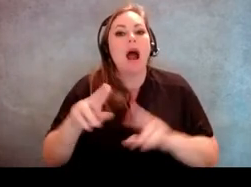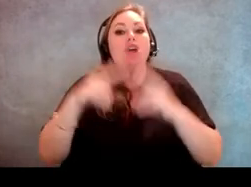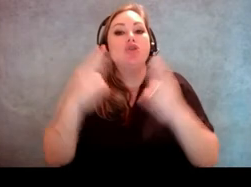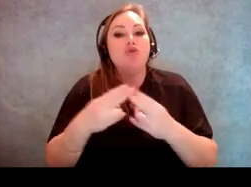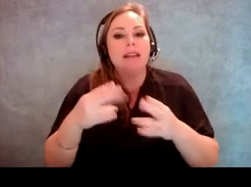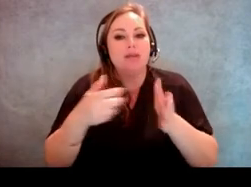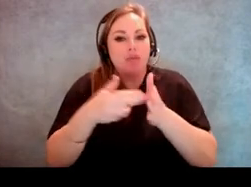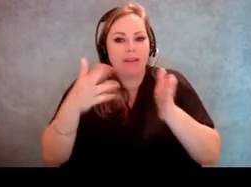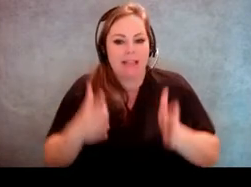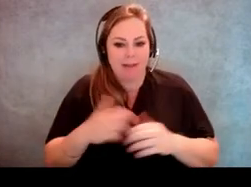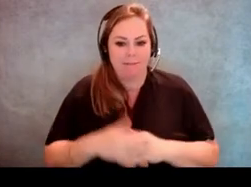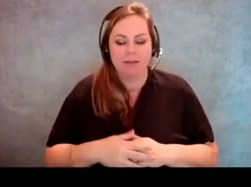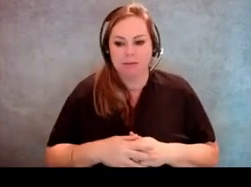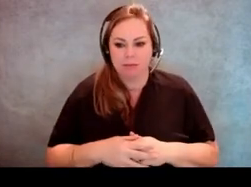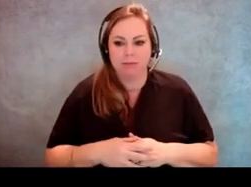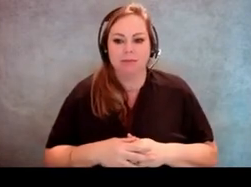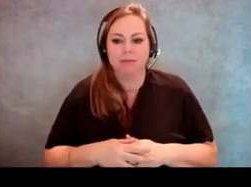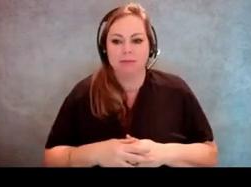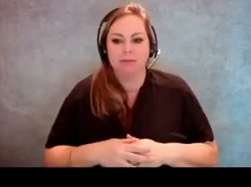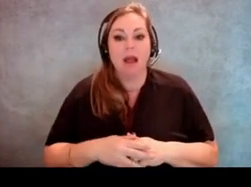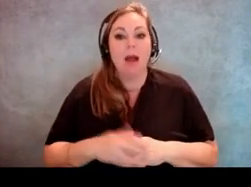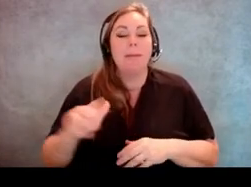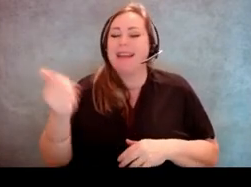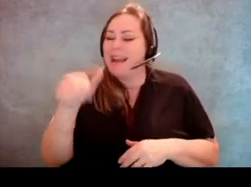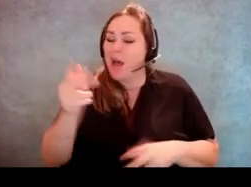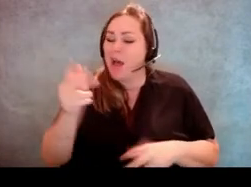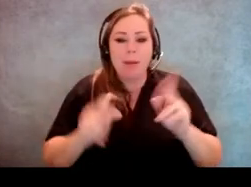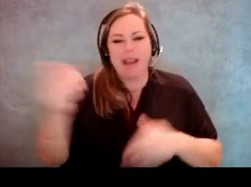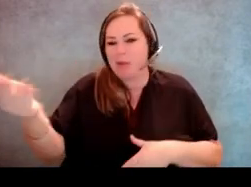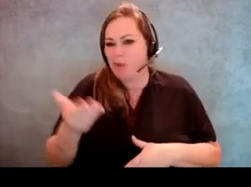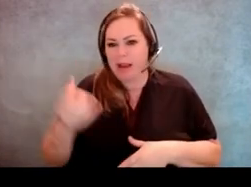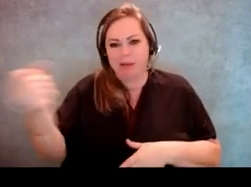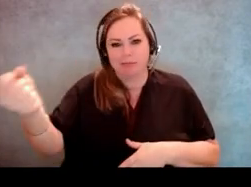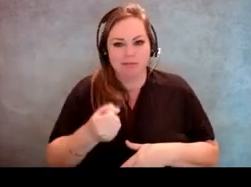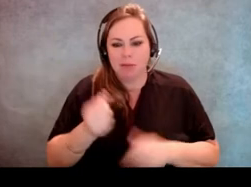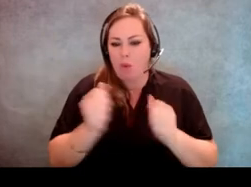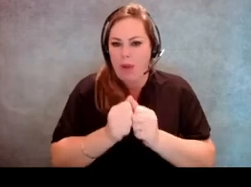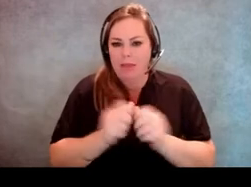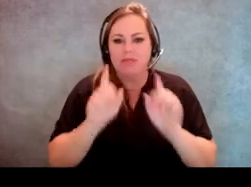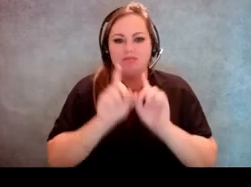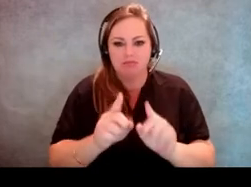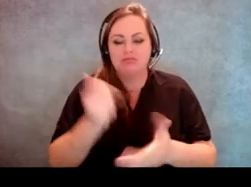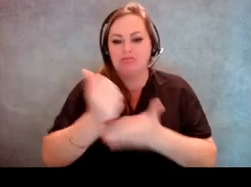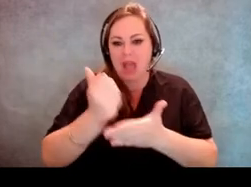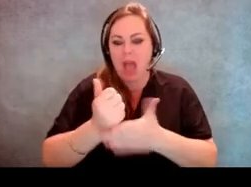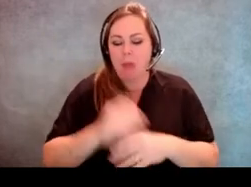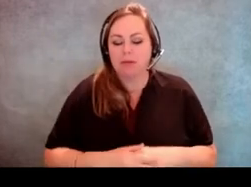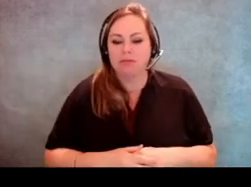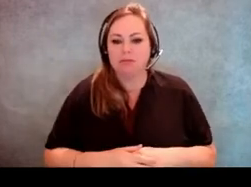So anybody else's fair game, they can bring them with them and that person can assist them in voting in-person